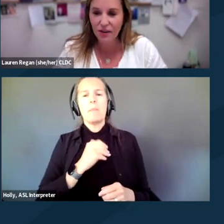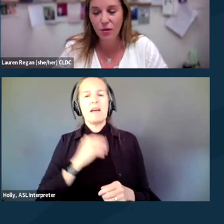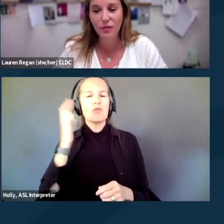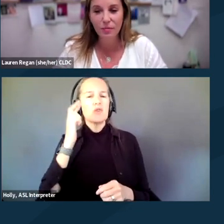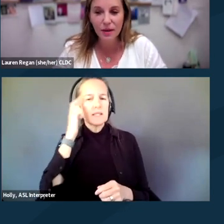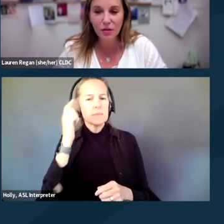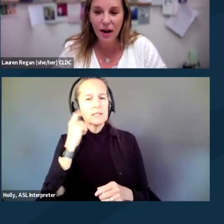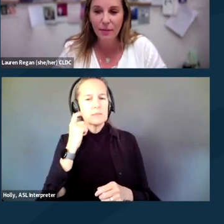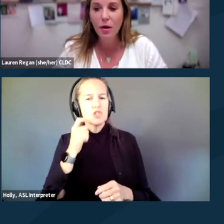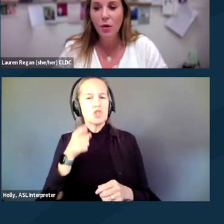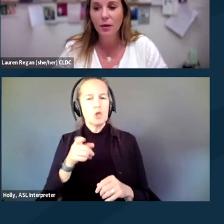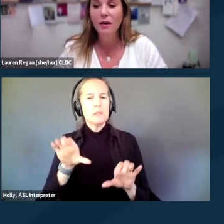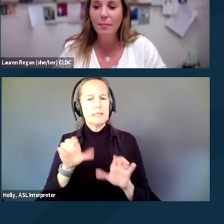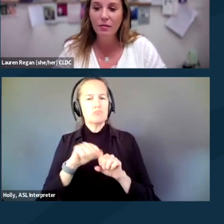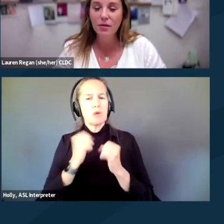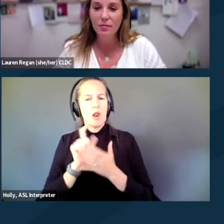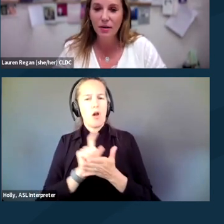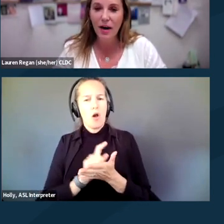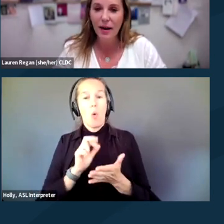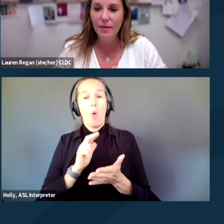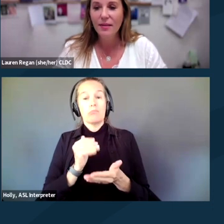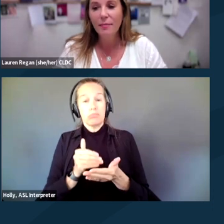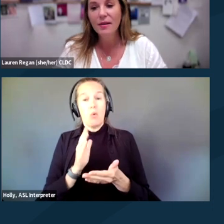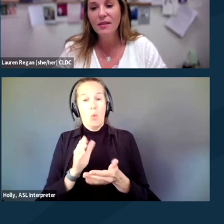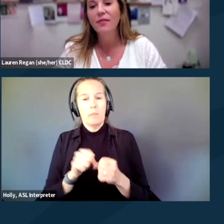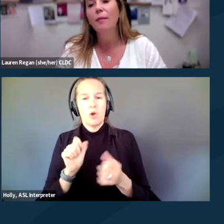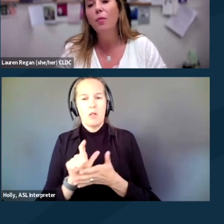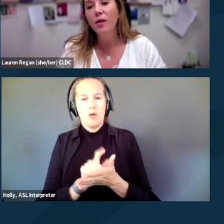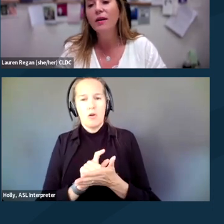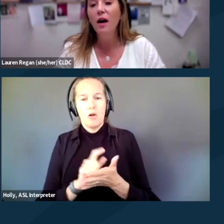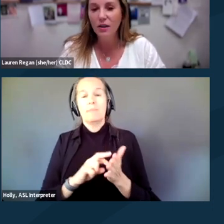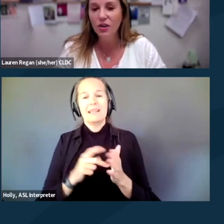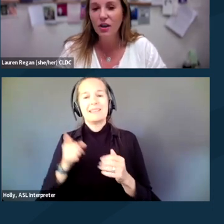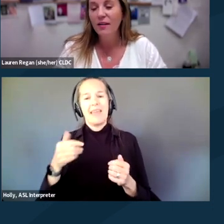that you have committed a crime or are about to commit a crime. That means they've got more than a hunch,